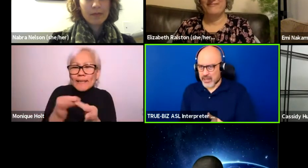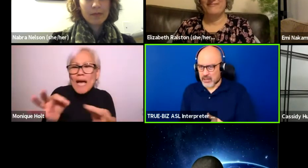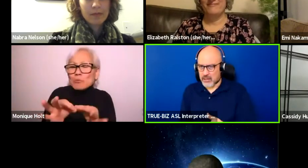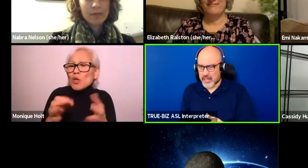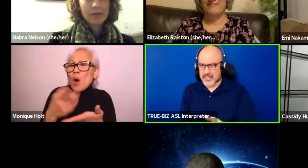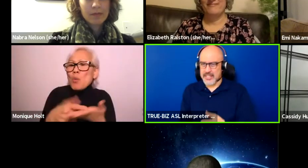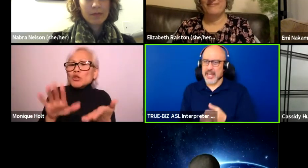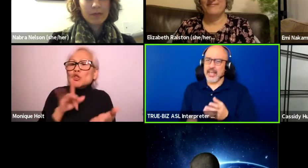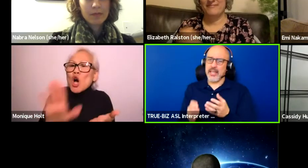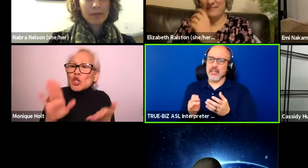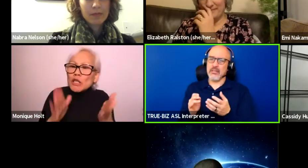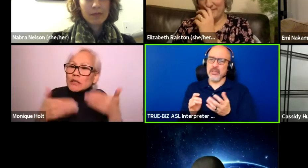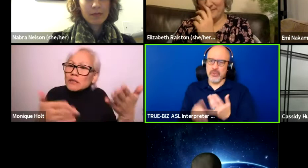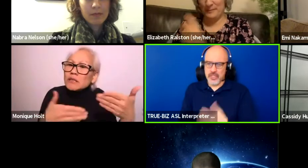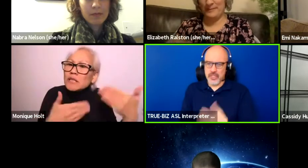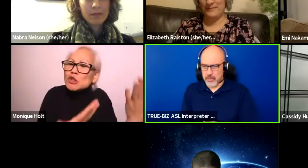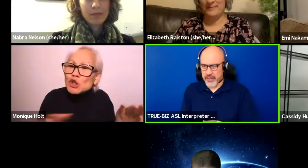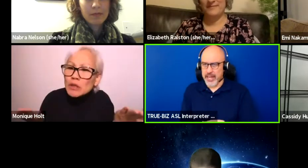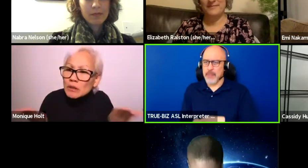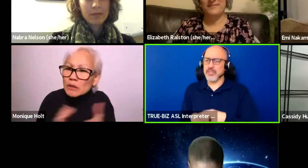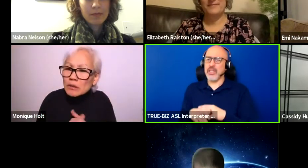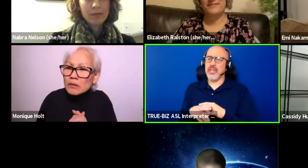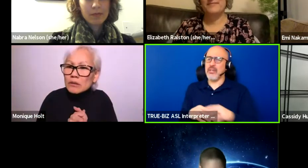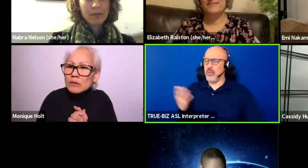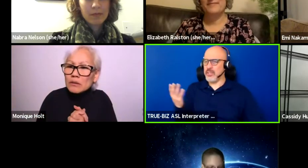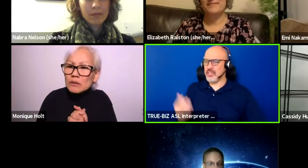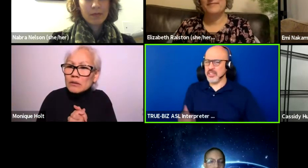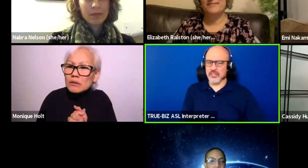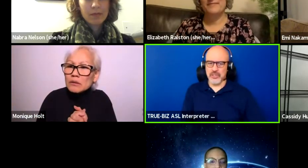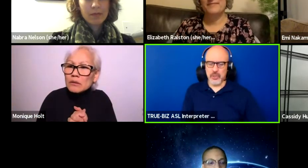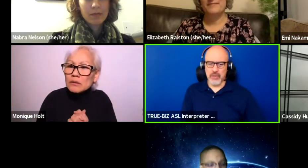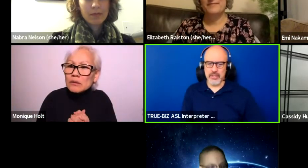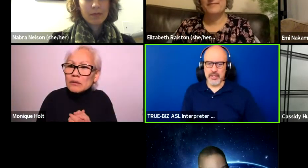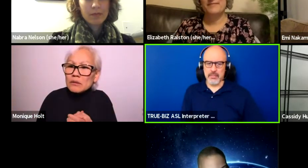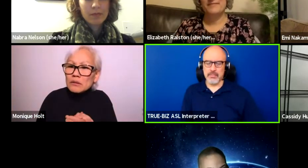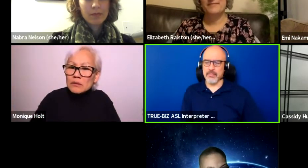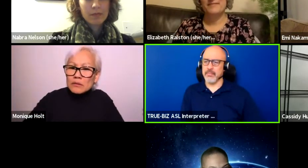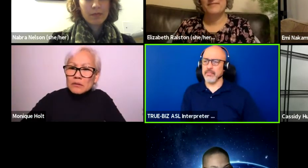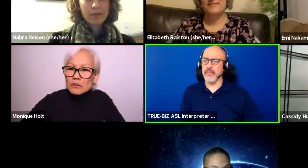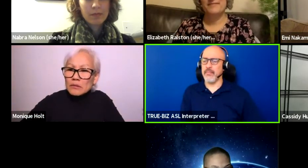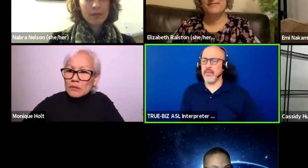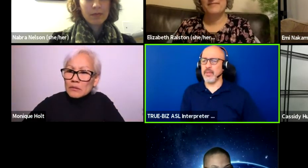and say you need to provide captioning? What suggestions do you offer to them?